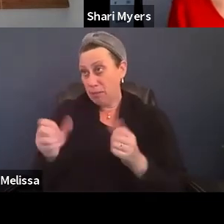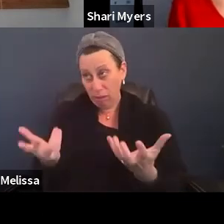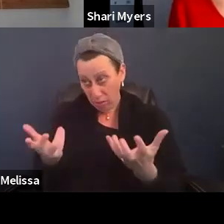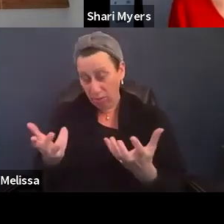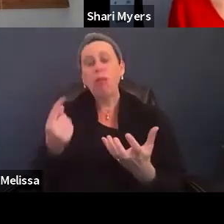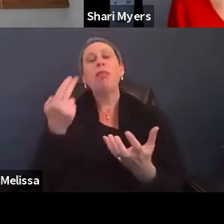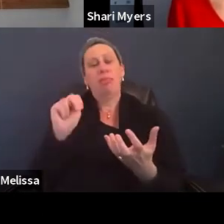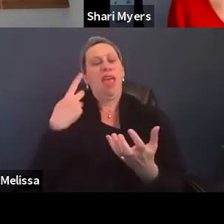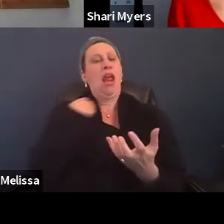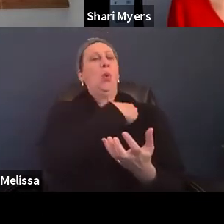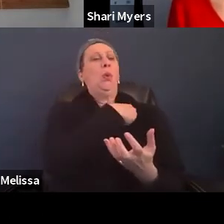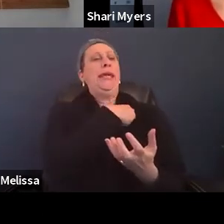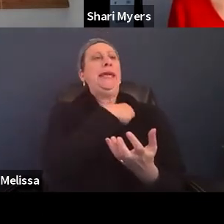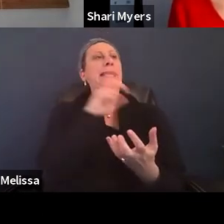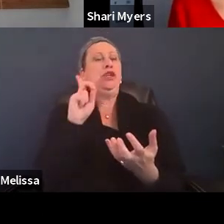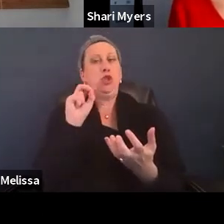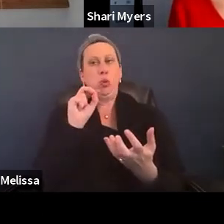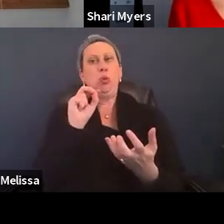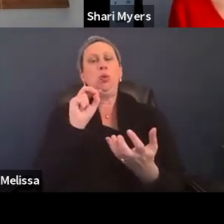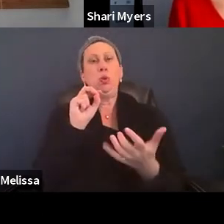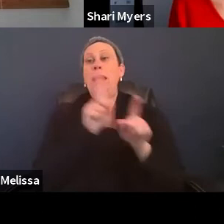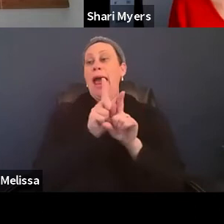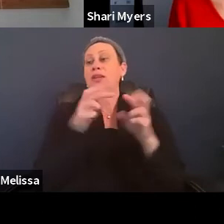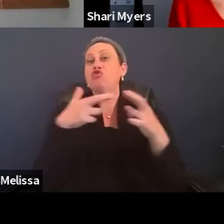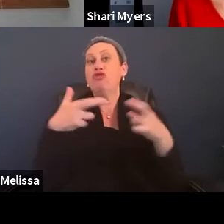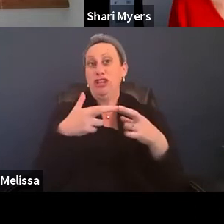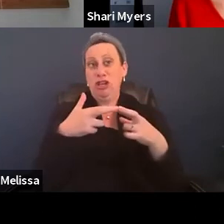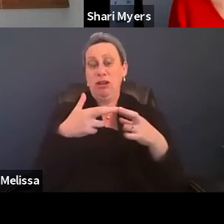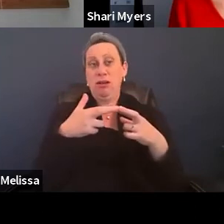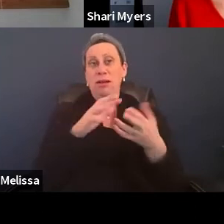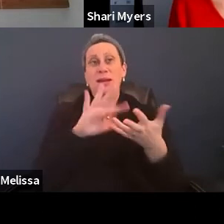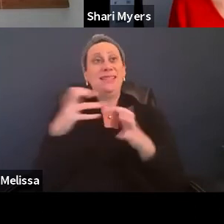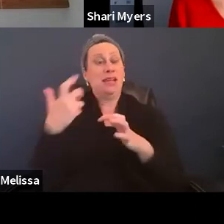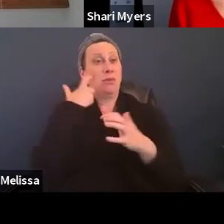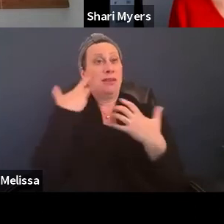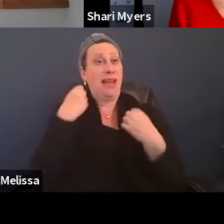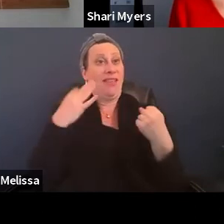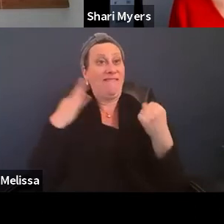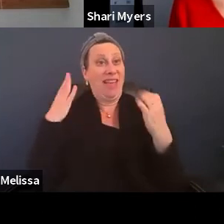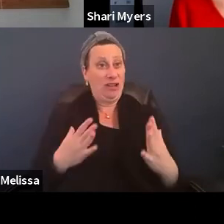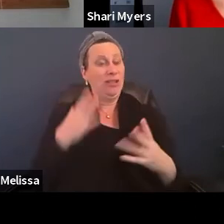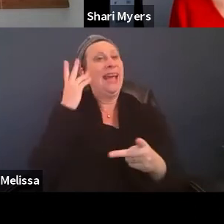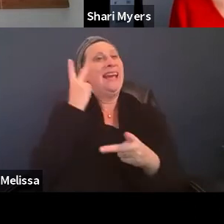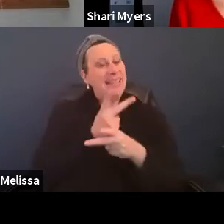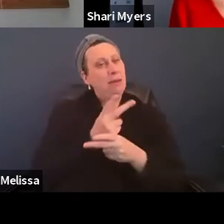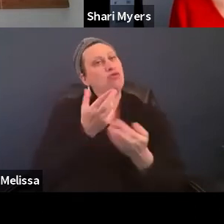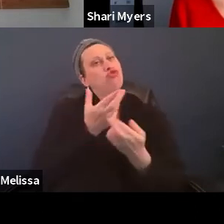we do as the regional Disaster Mental Health volunteers maintain resource lists.